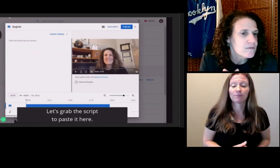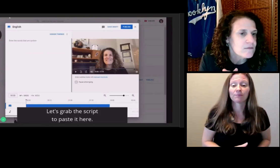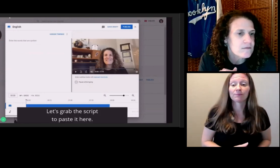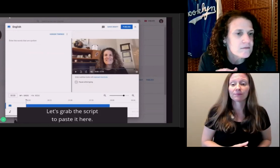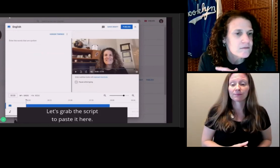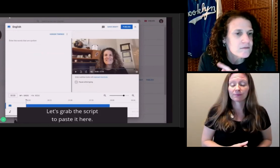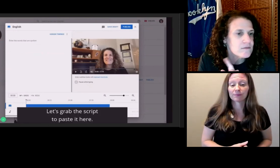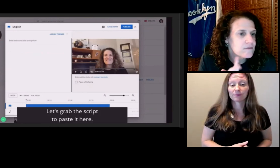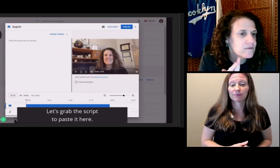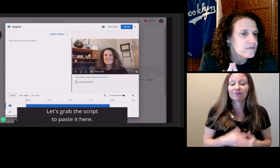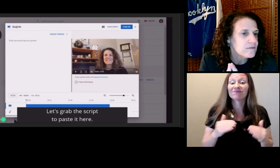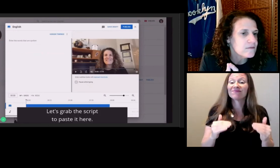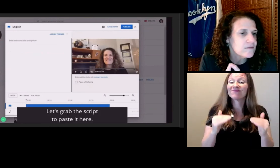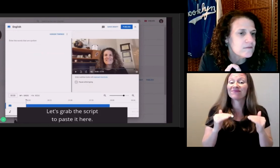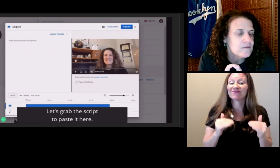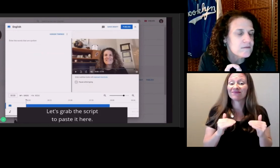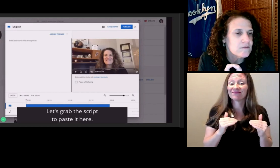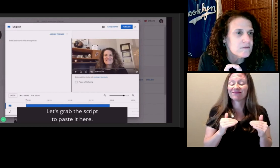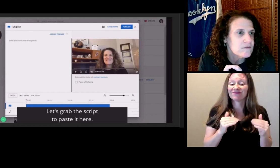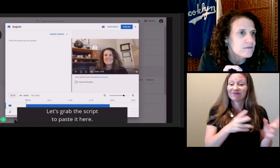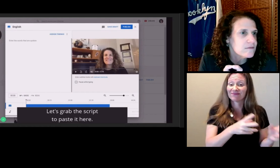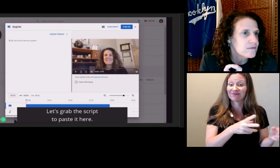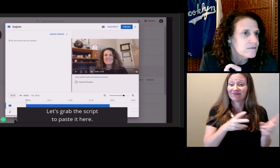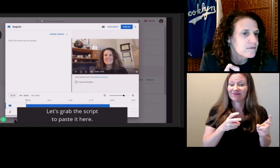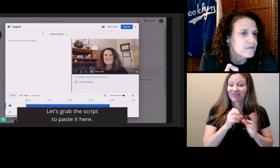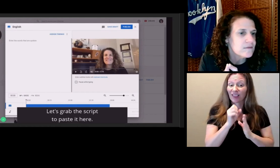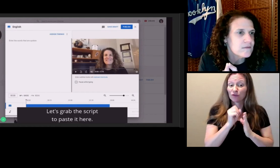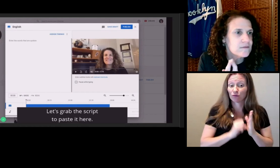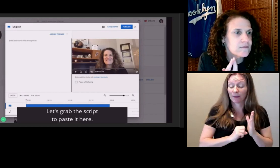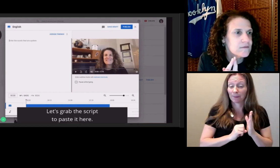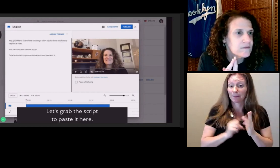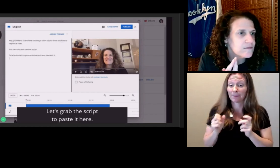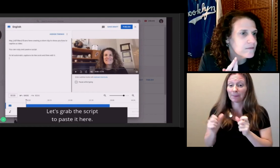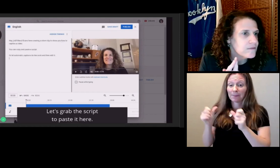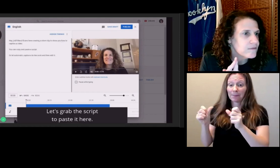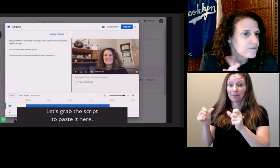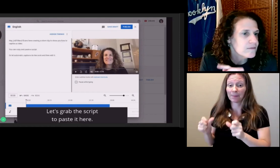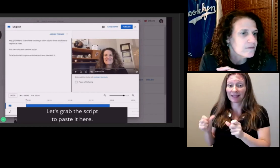Let's grab the script, to paste it here.